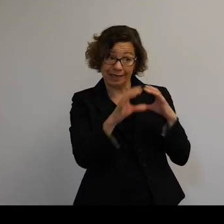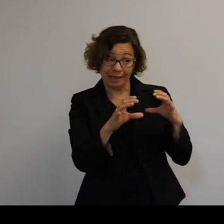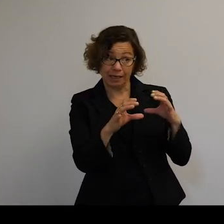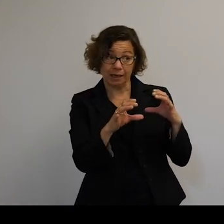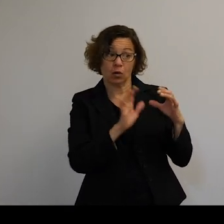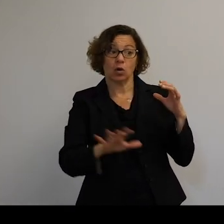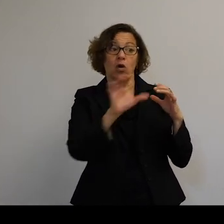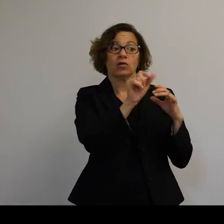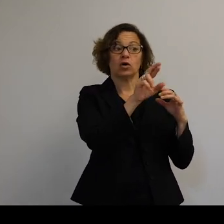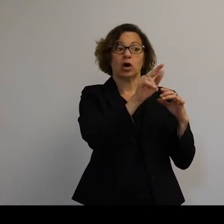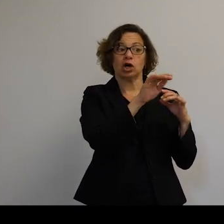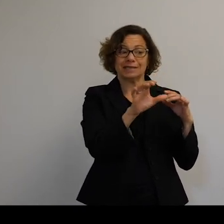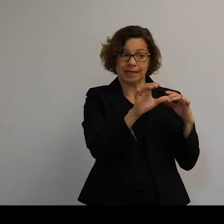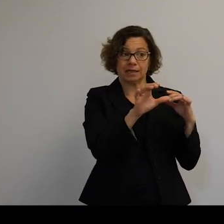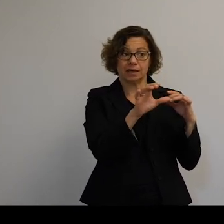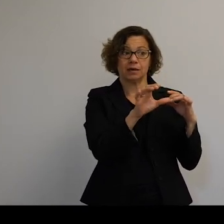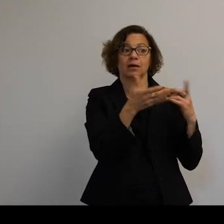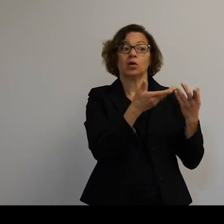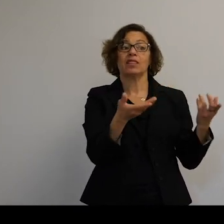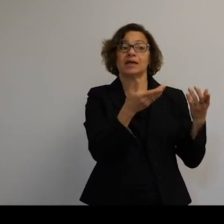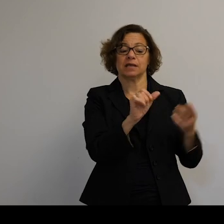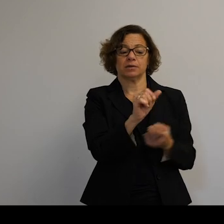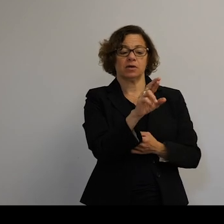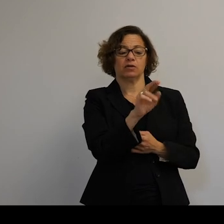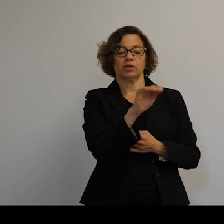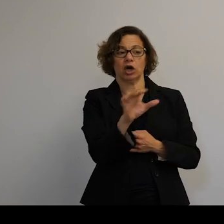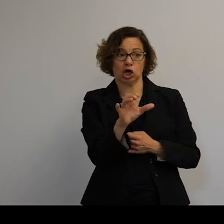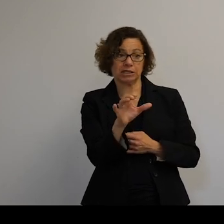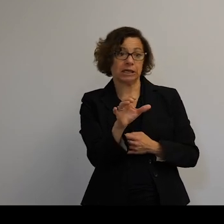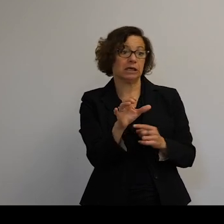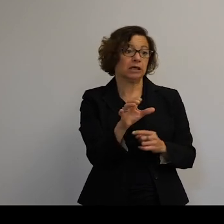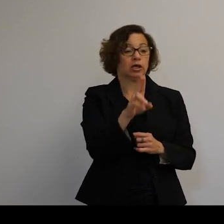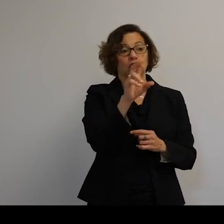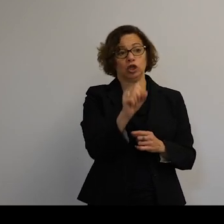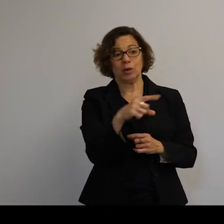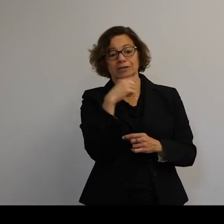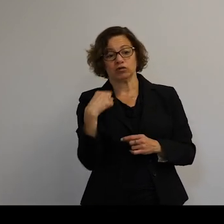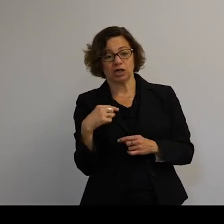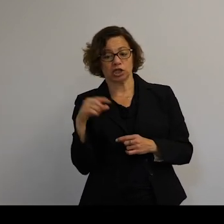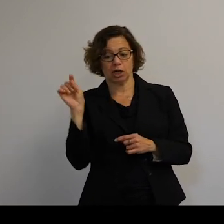over the Arctic or things happening over the Arctic-- for instance, if you are the US or Russia,